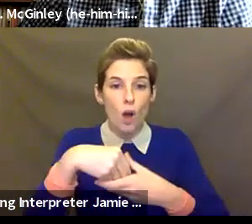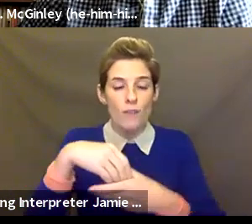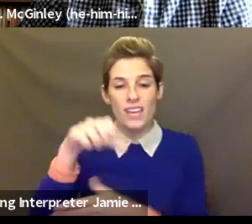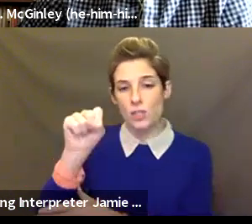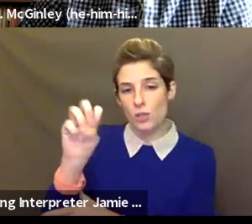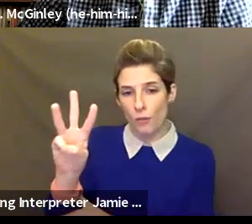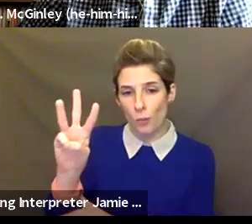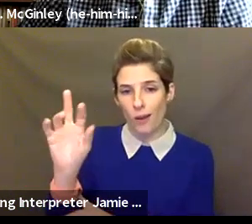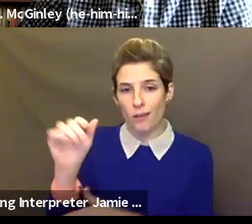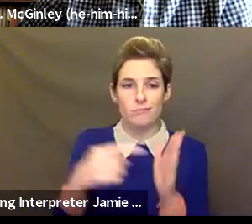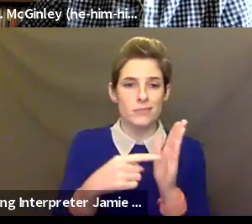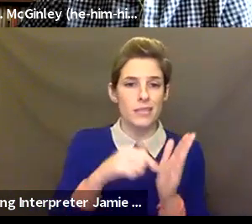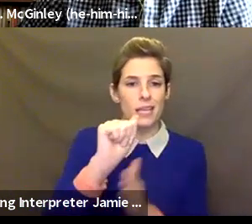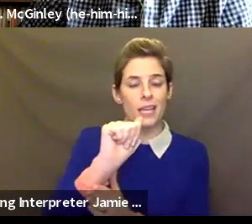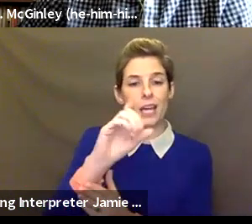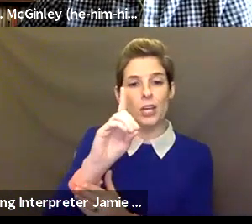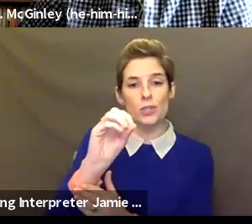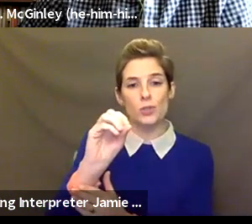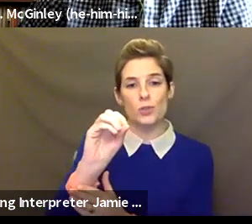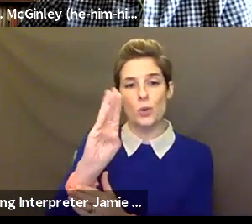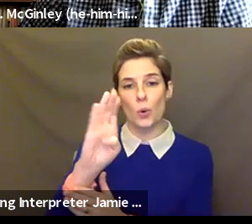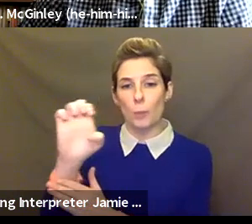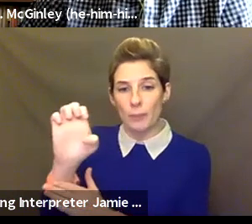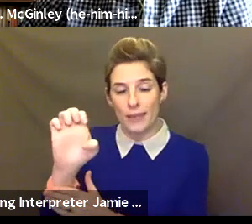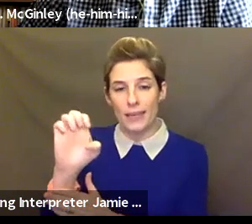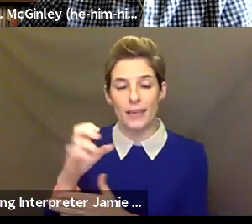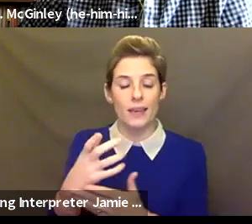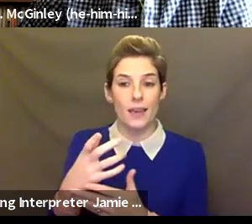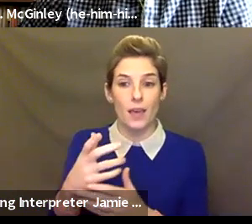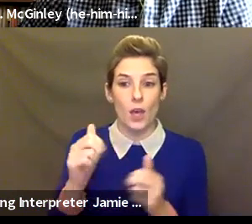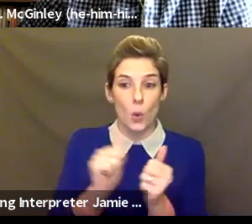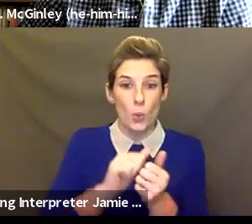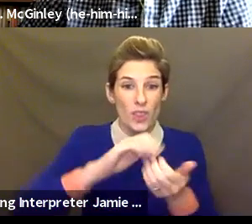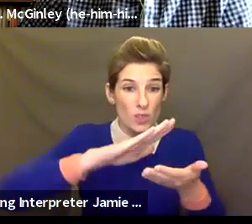Microsoft Office with school plans for educational programs within nonprofits?